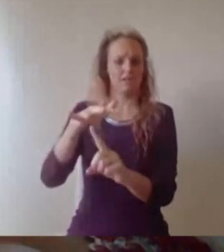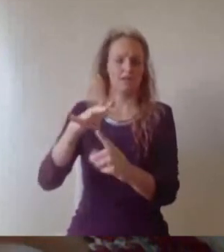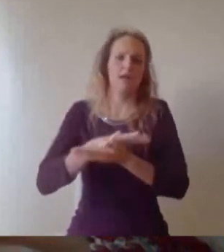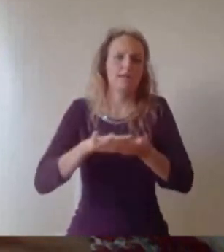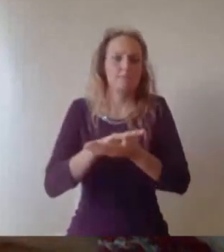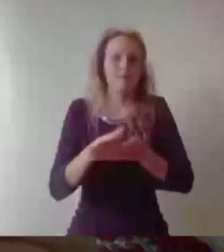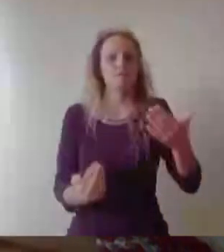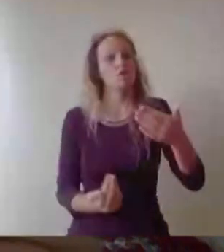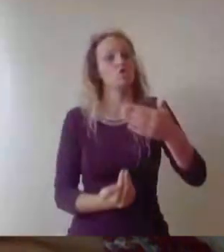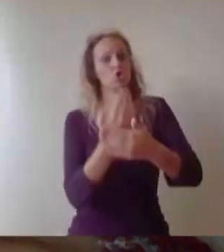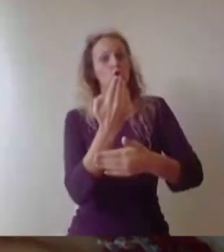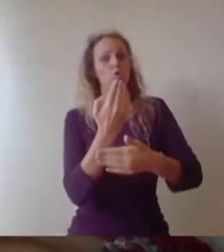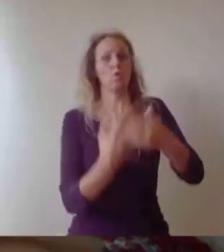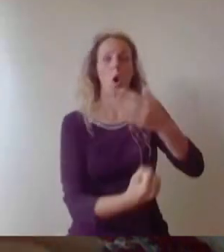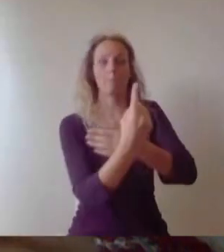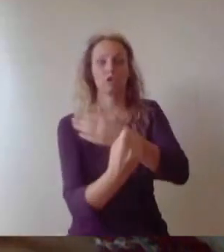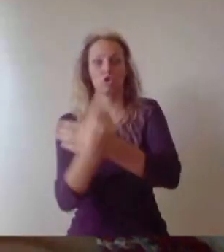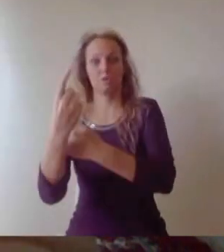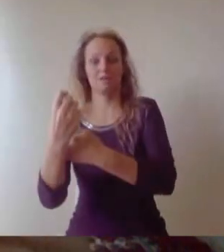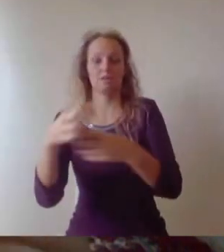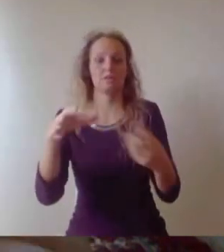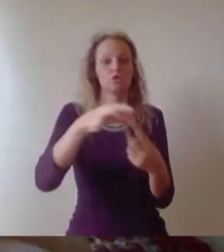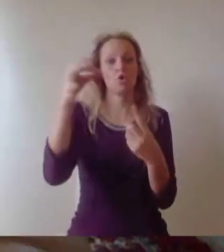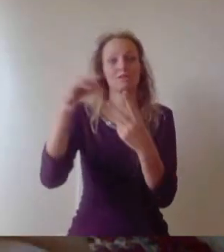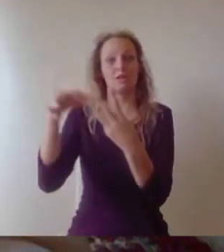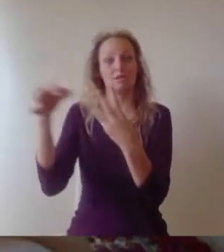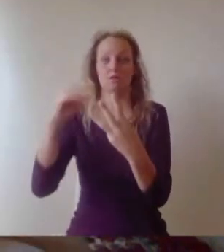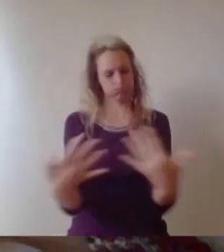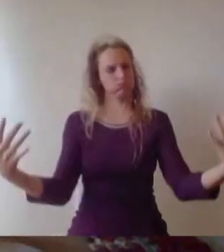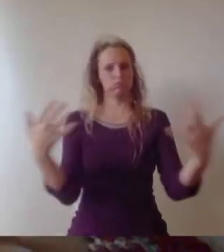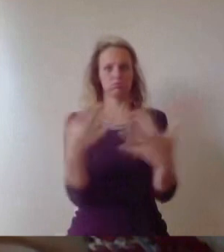choices will open up. Now sometimes the choice that you will